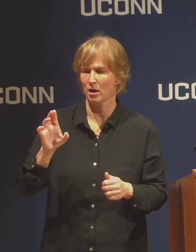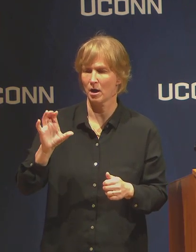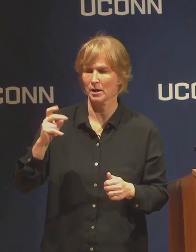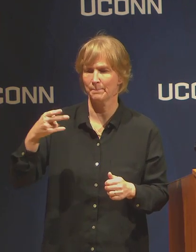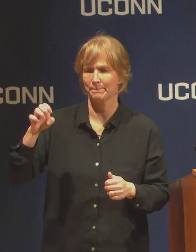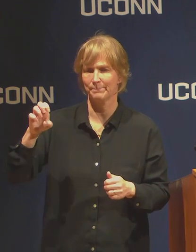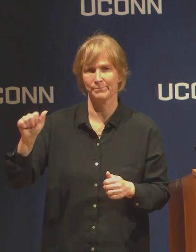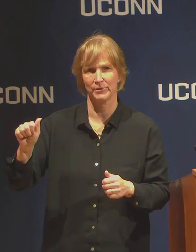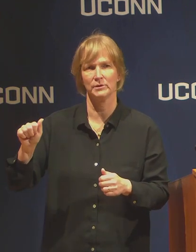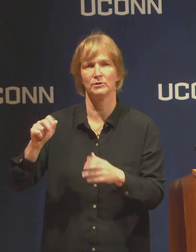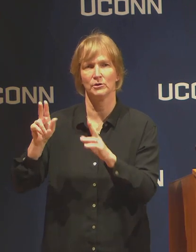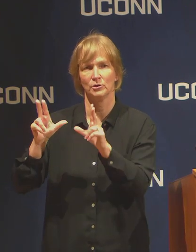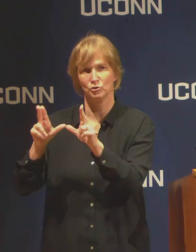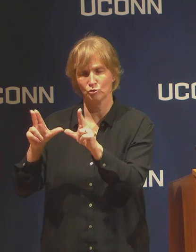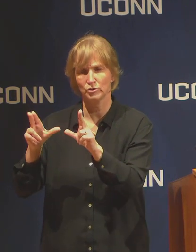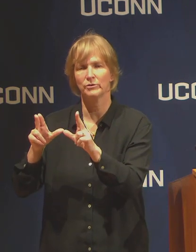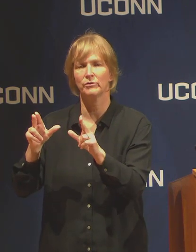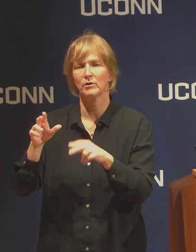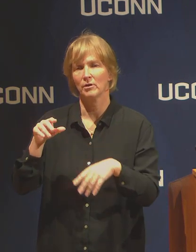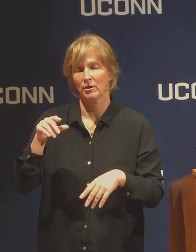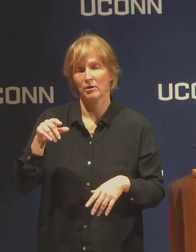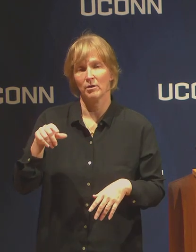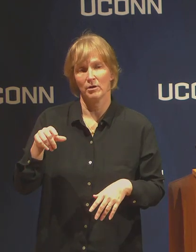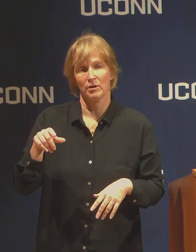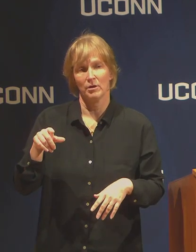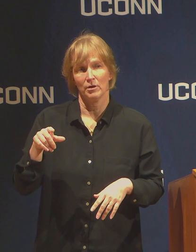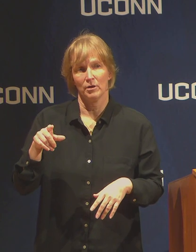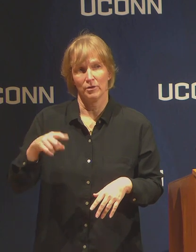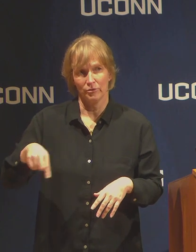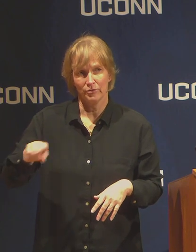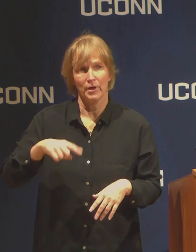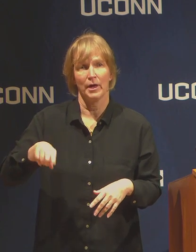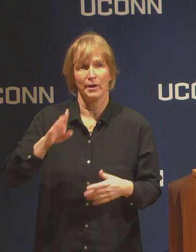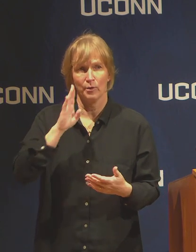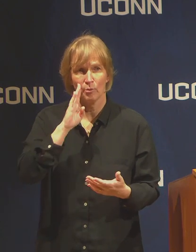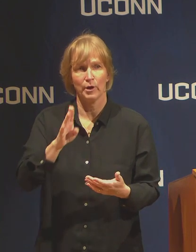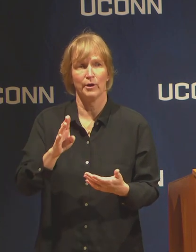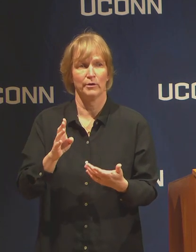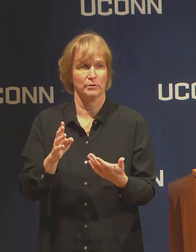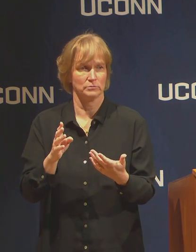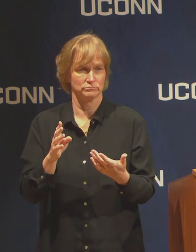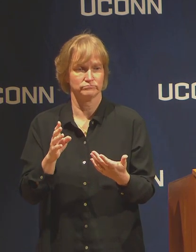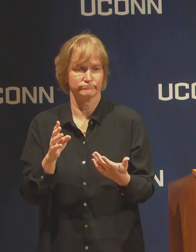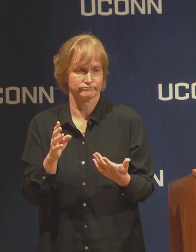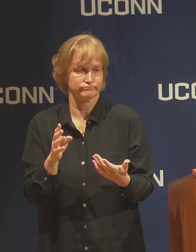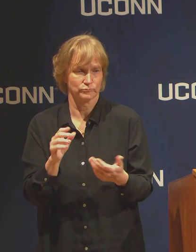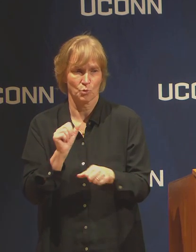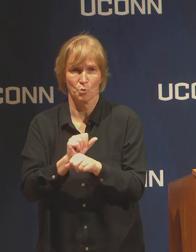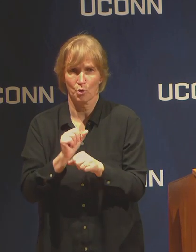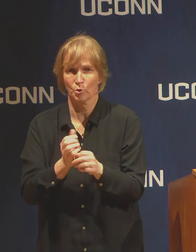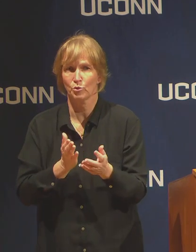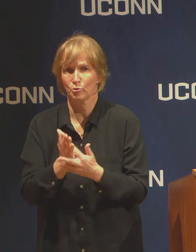performance evaluation training as we worked through this initial response as a university,